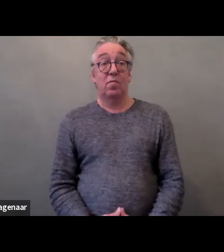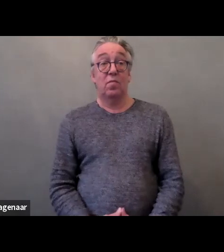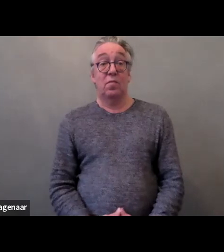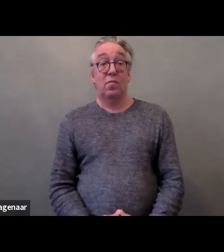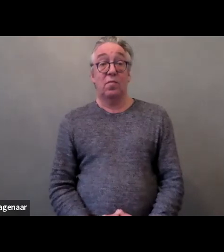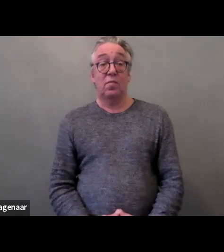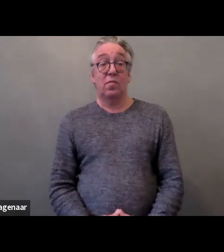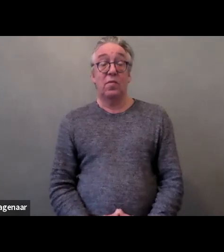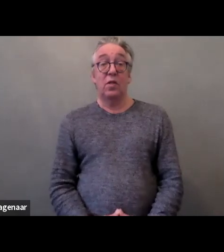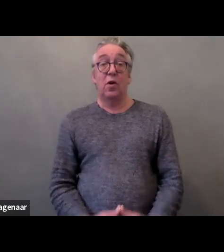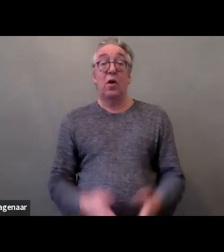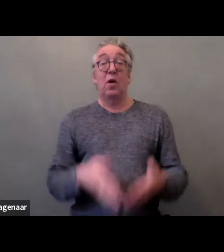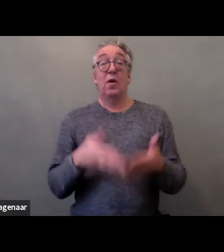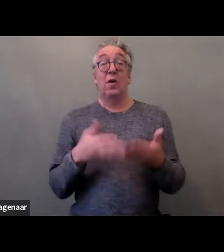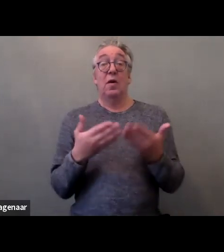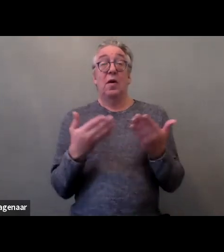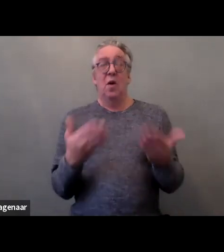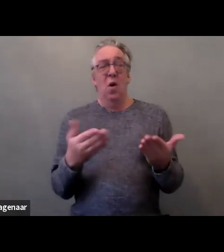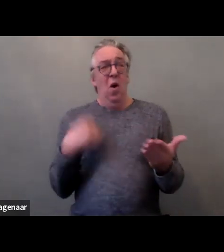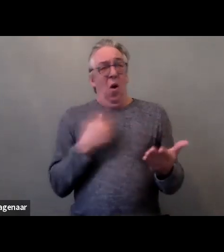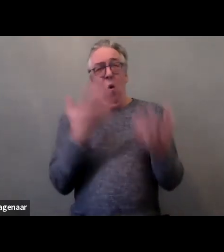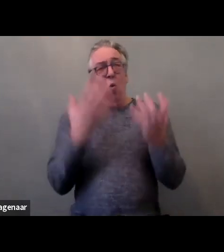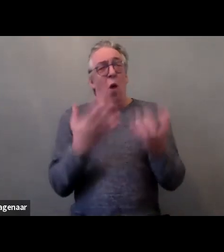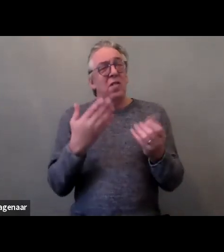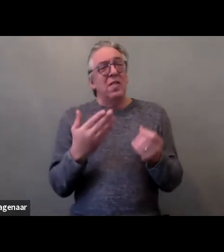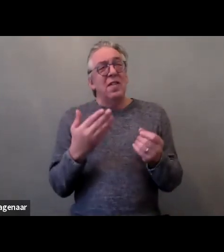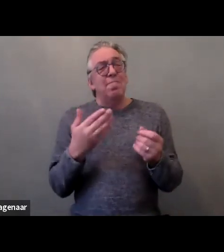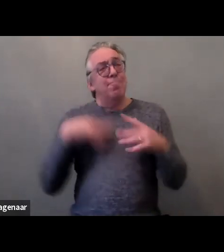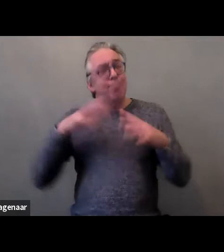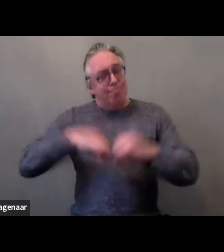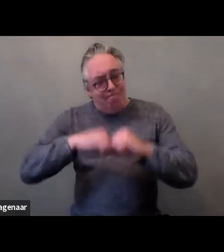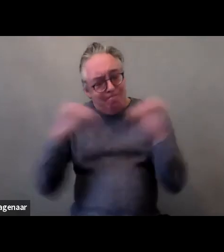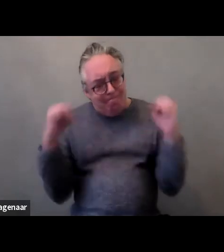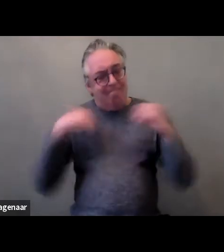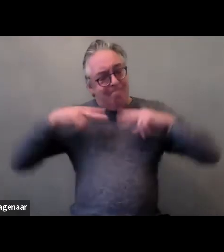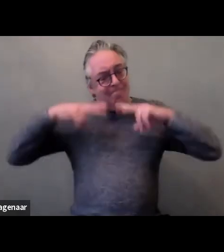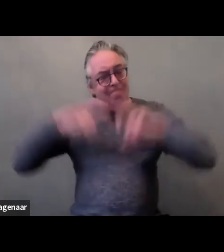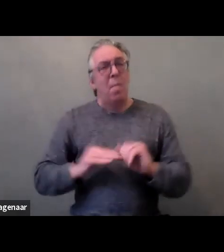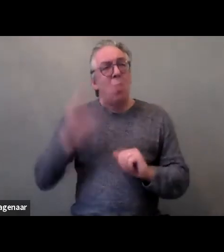To gain a deeper understanding of the issue, CERMI Women's Foundation has condemned this practice